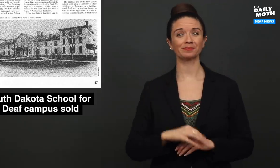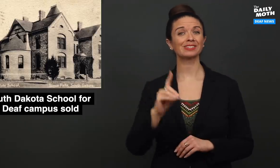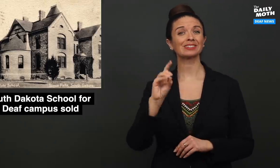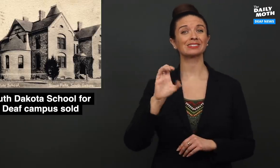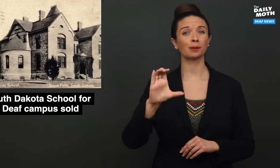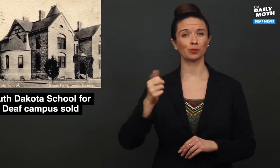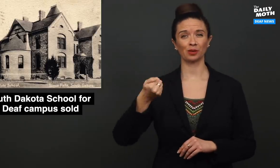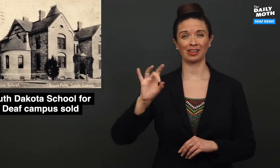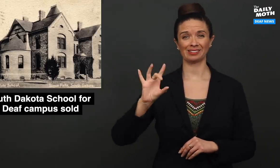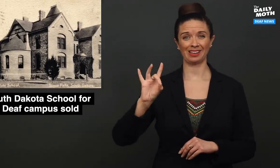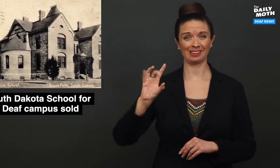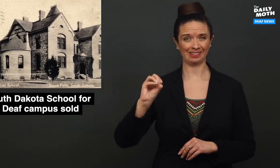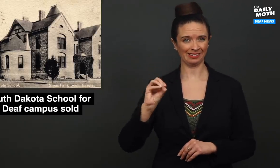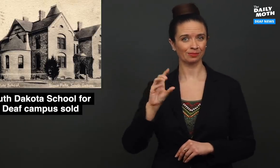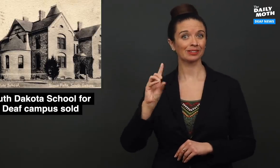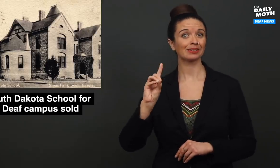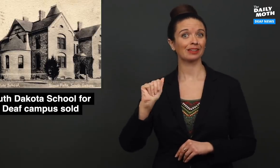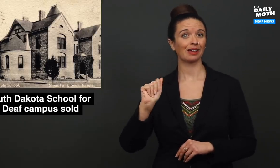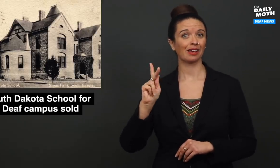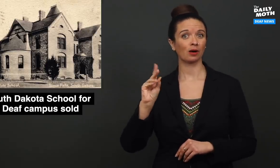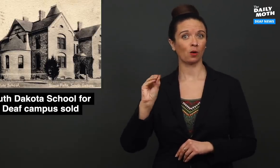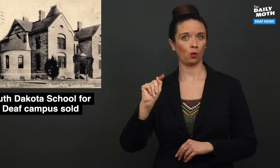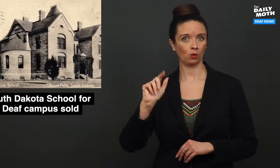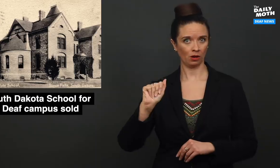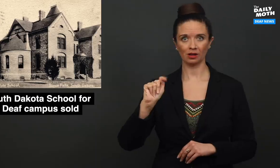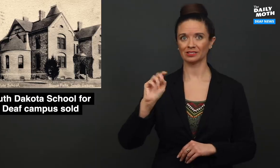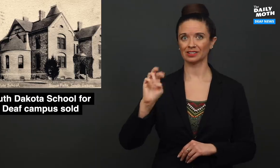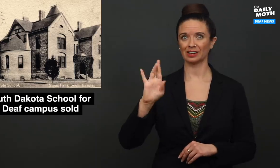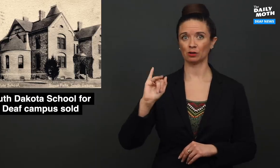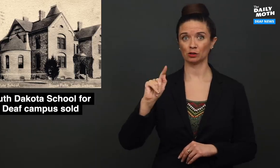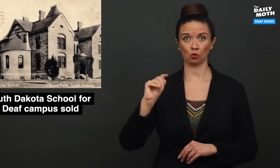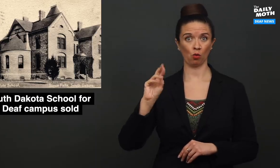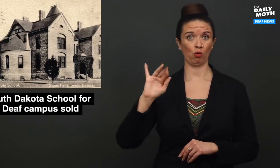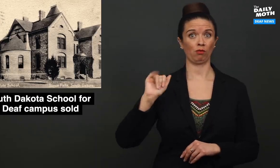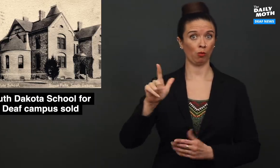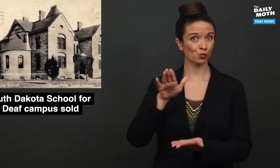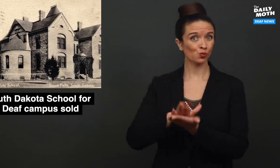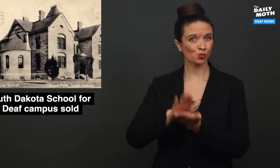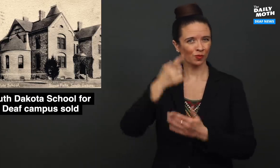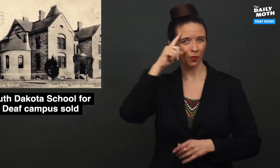In December, 1880, the Dakota Territorial School